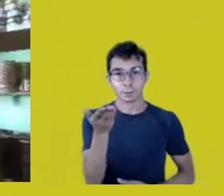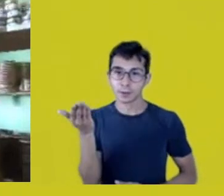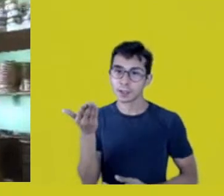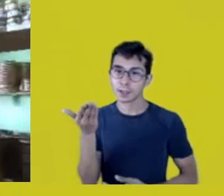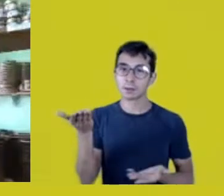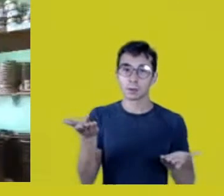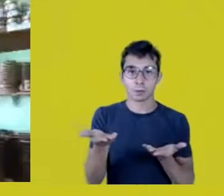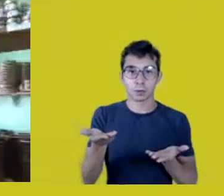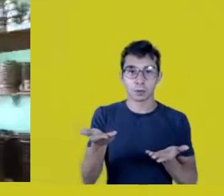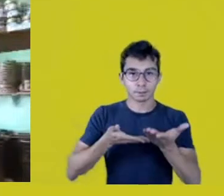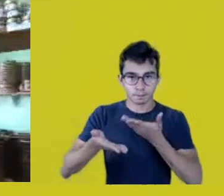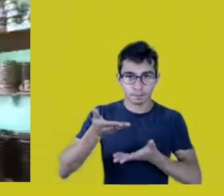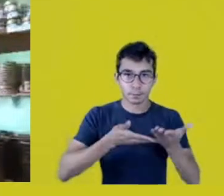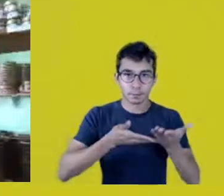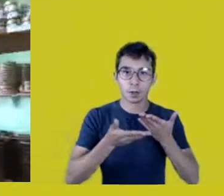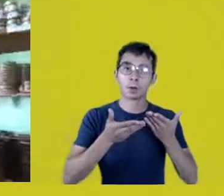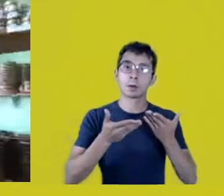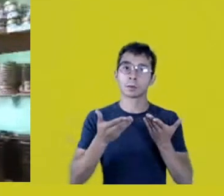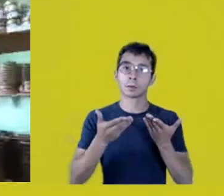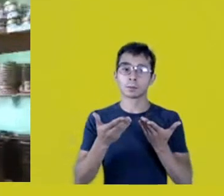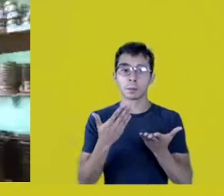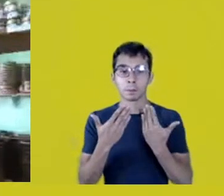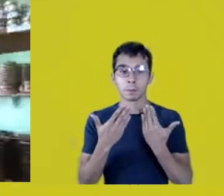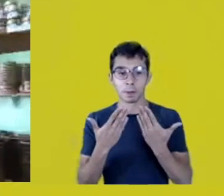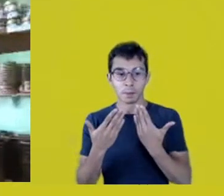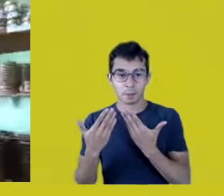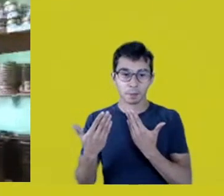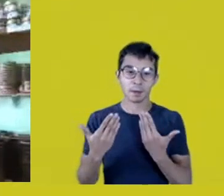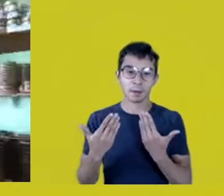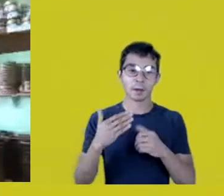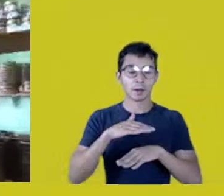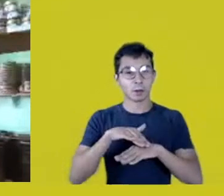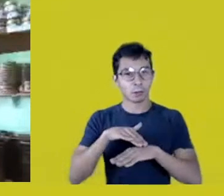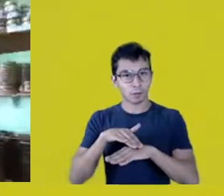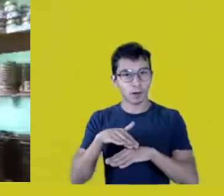in this circle, this network of information and sharing.